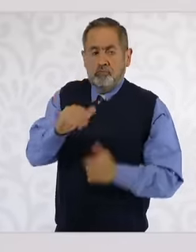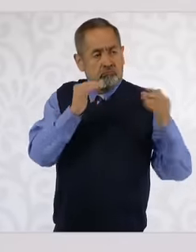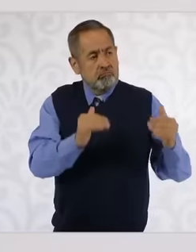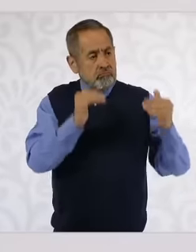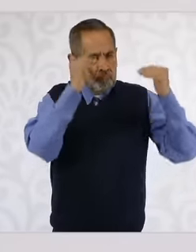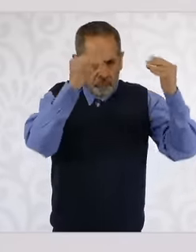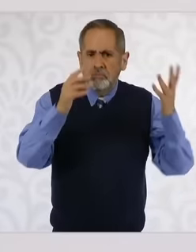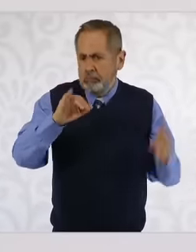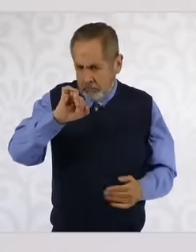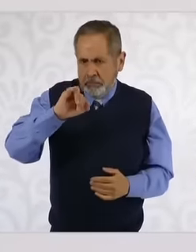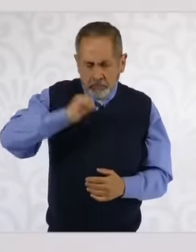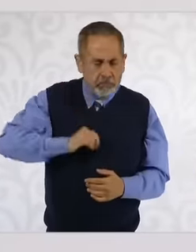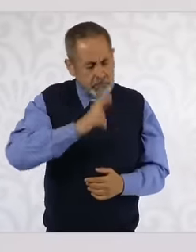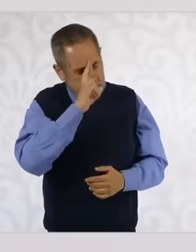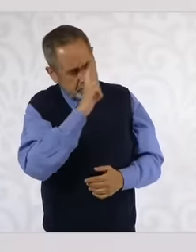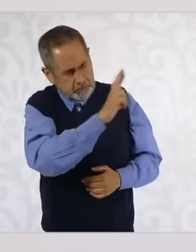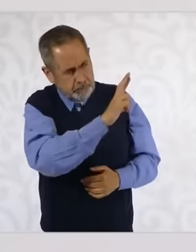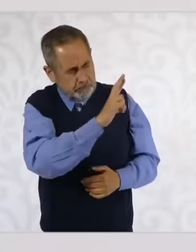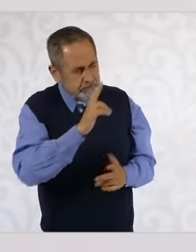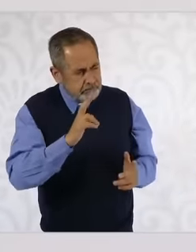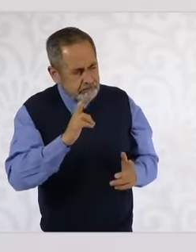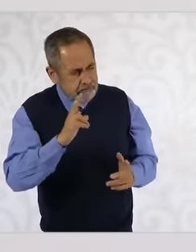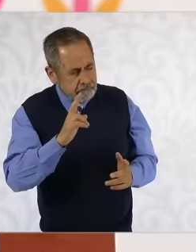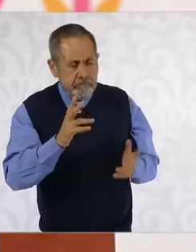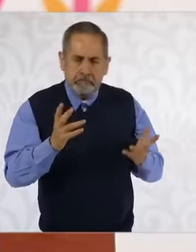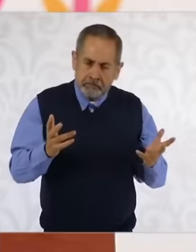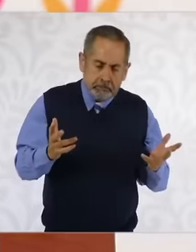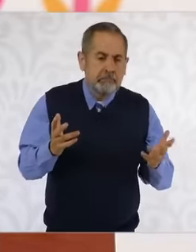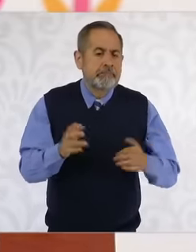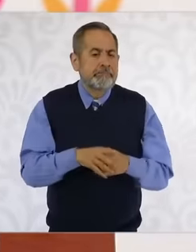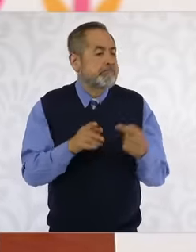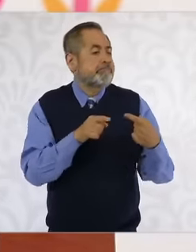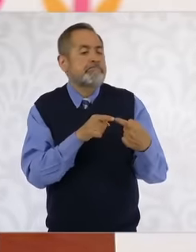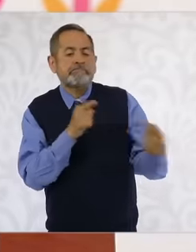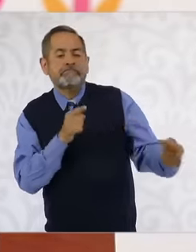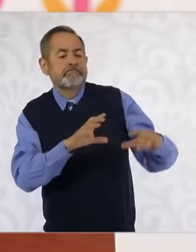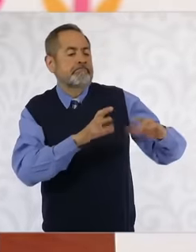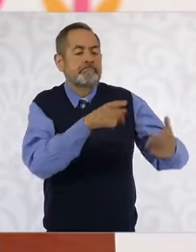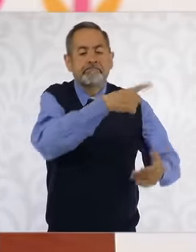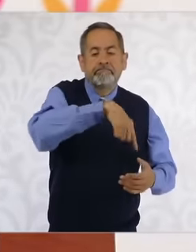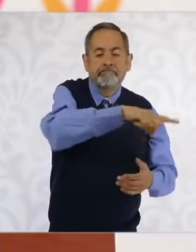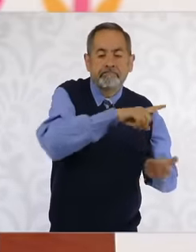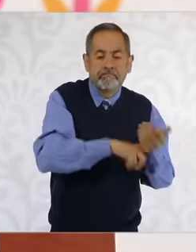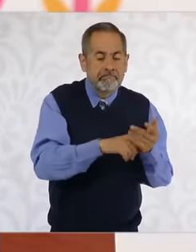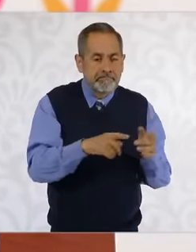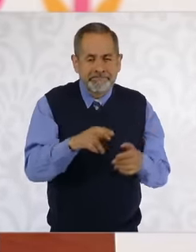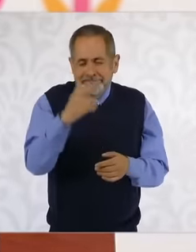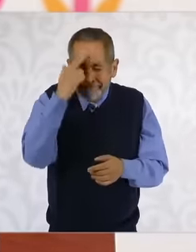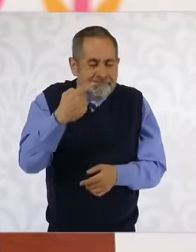then uh the opposition look yesterday how big the